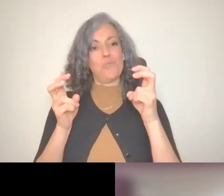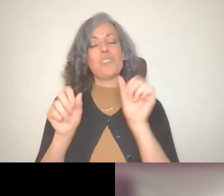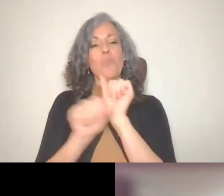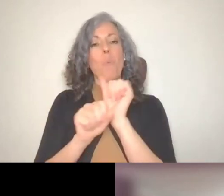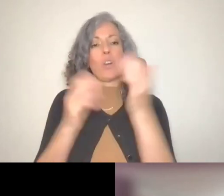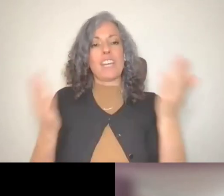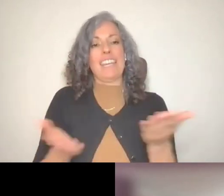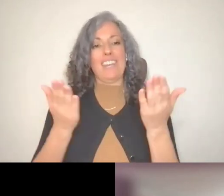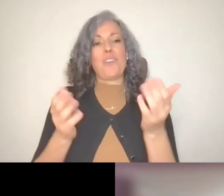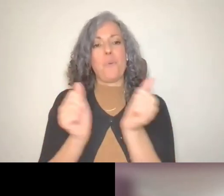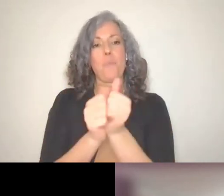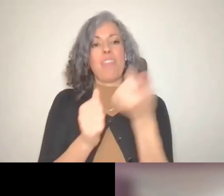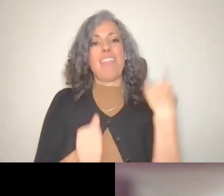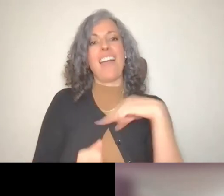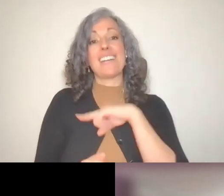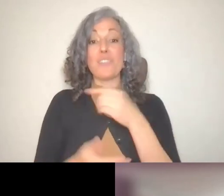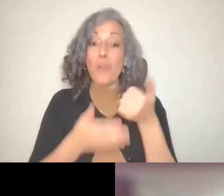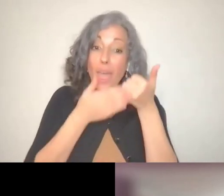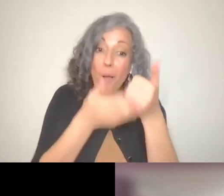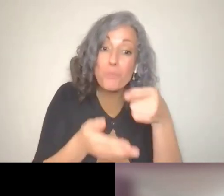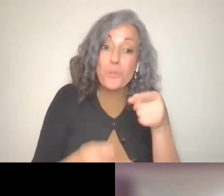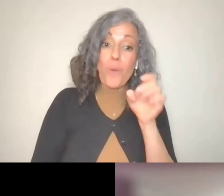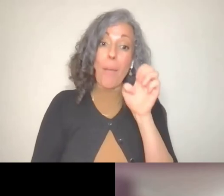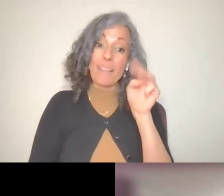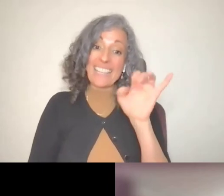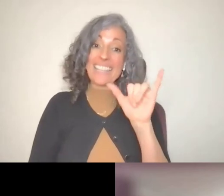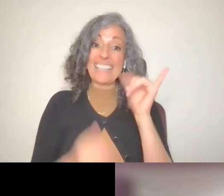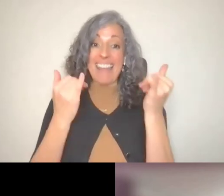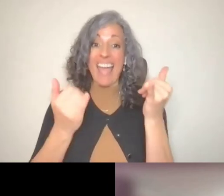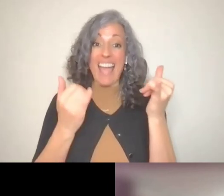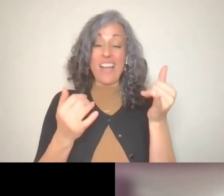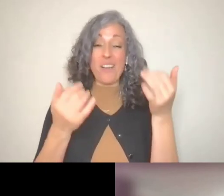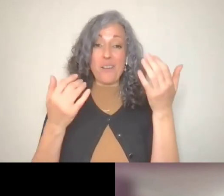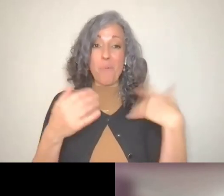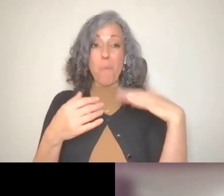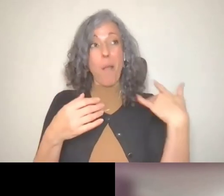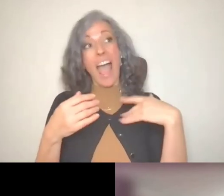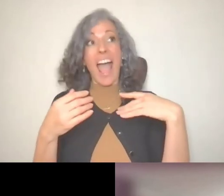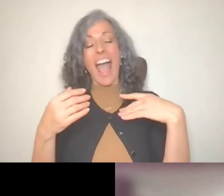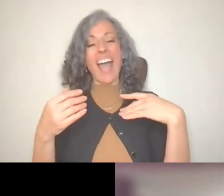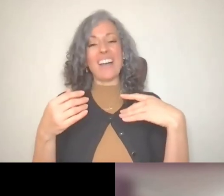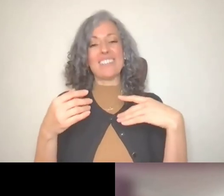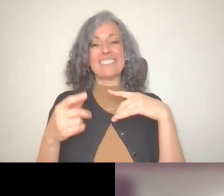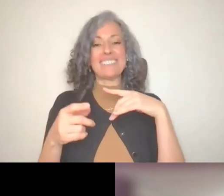And that will help you Emily. Now, see if it all comes around and she was annexed, same classes and bat of the